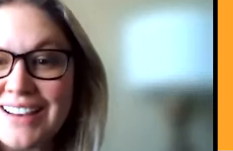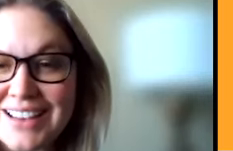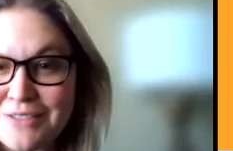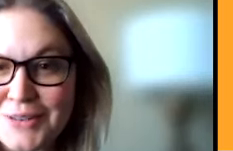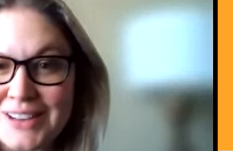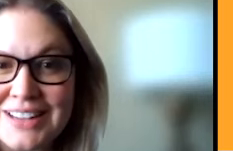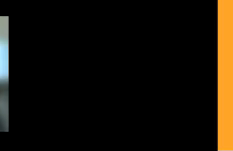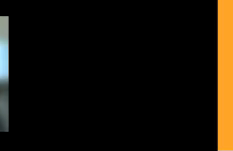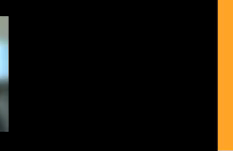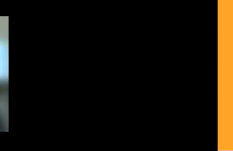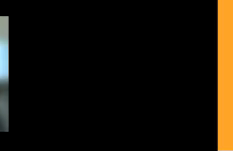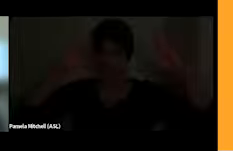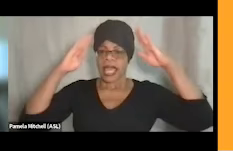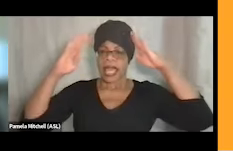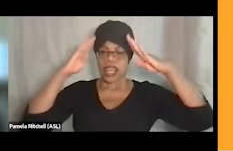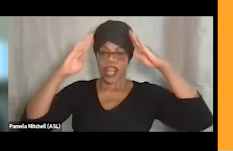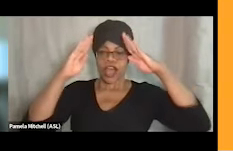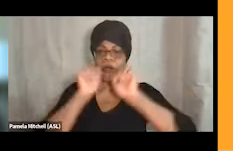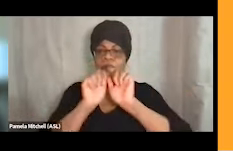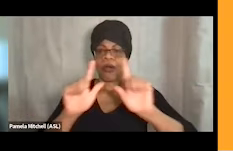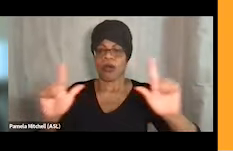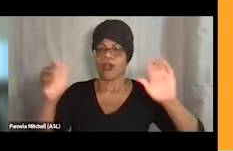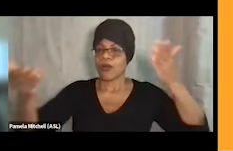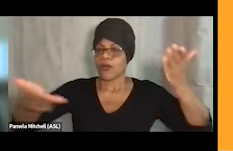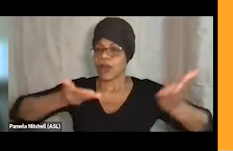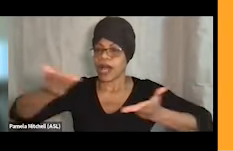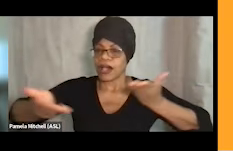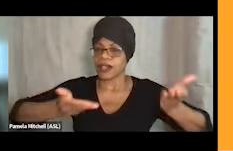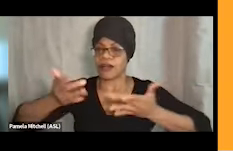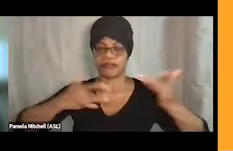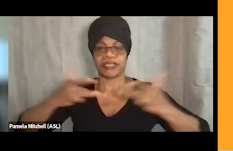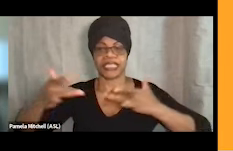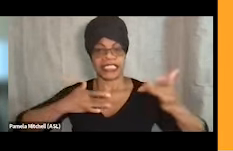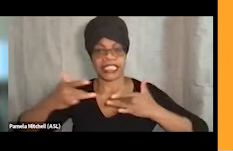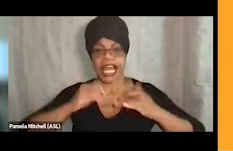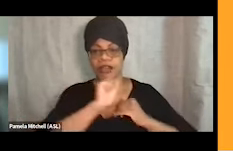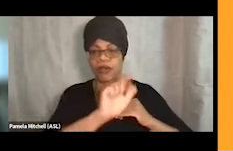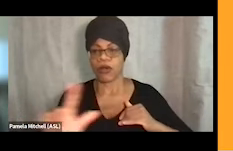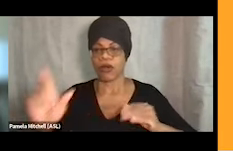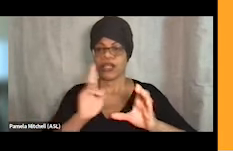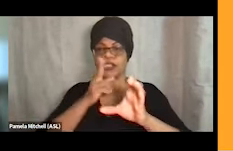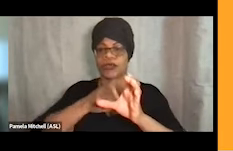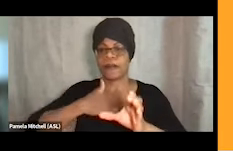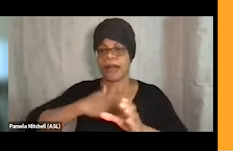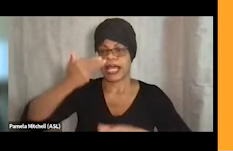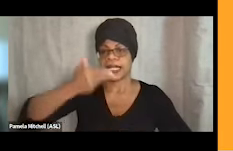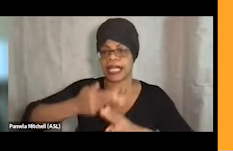Hi everyone and welcome. We are so excited that you're joining us today. My name is Jen Elder, I'm the Director